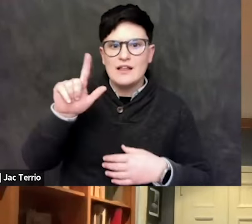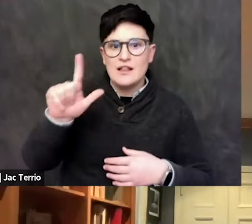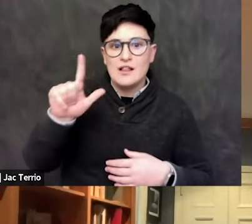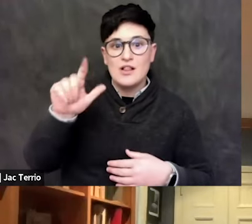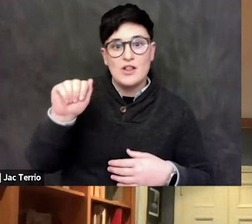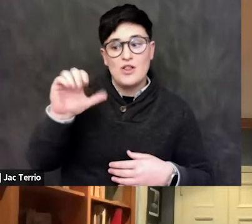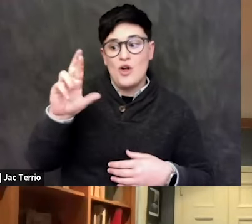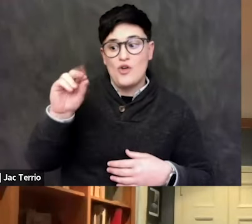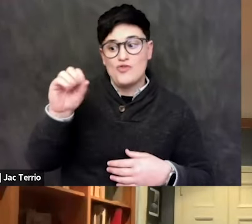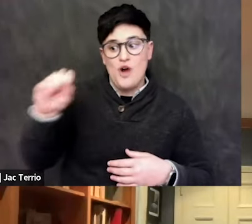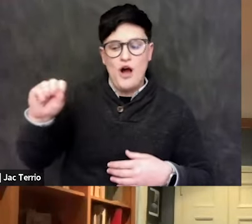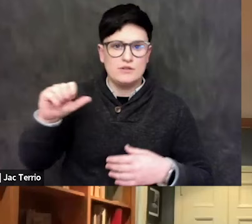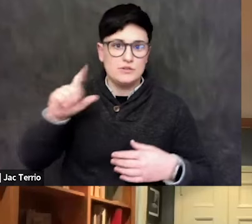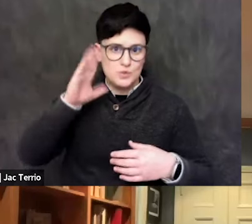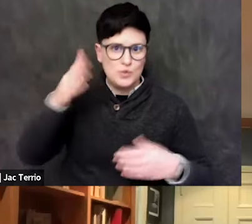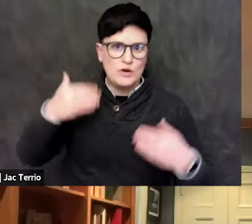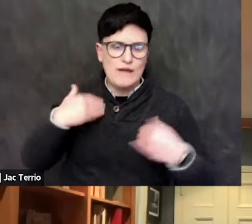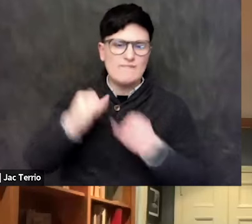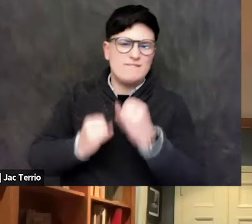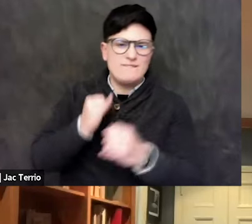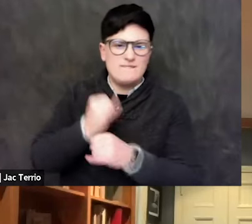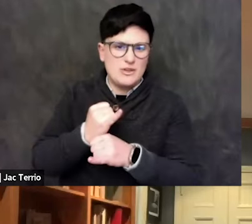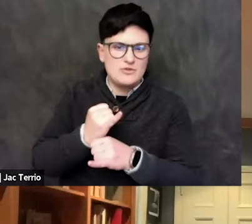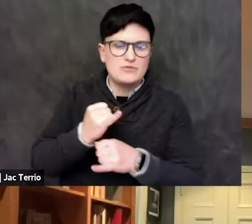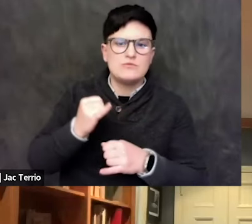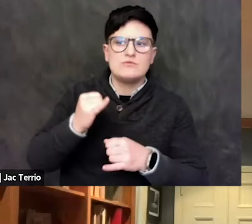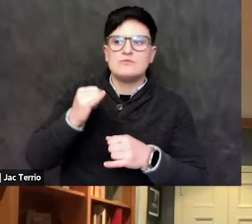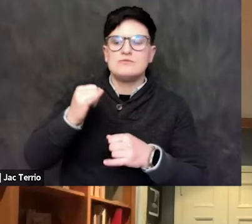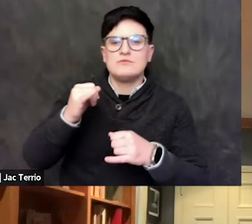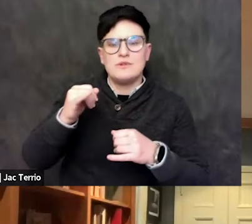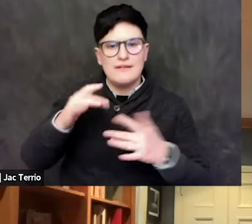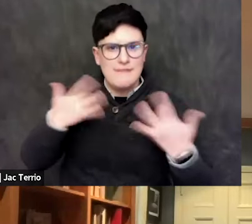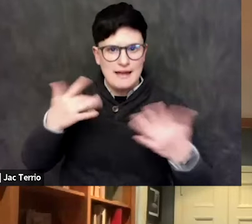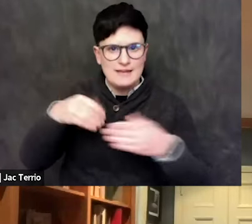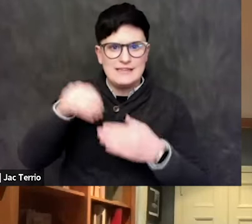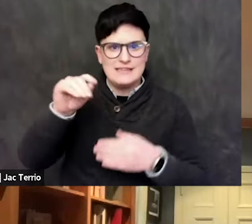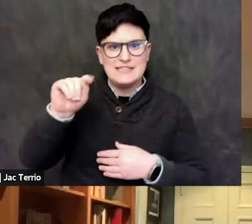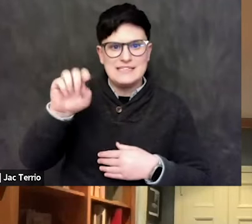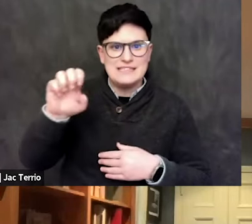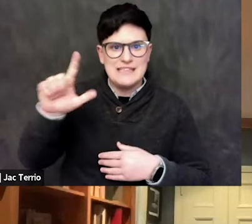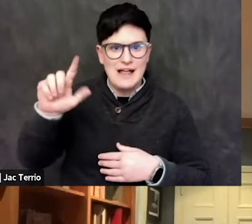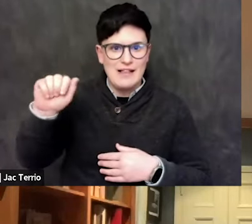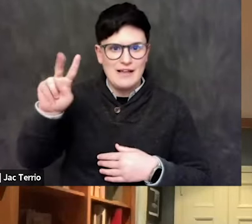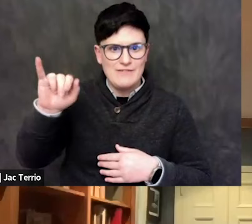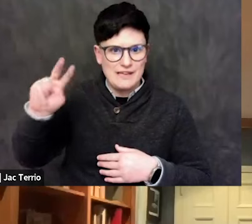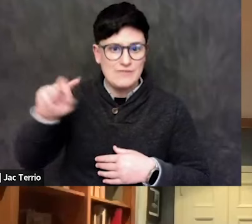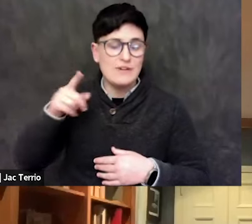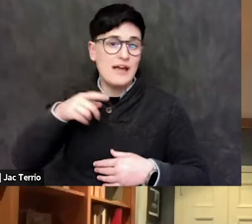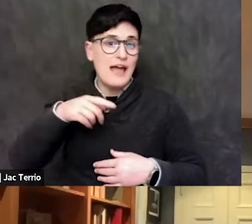tournament in Tel Aviv. And they said, "You're indigenous like us. You're a victim of settler colonialism like us.